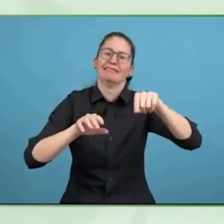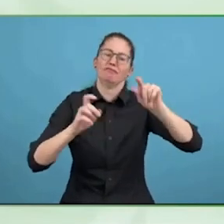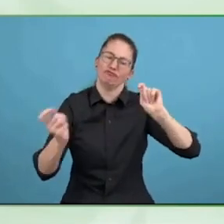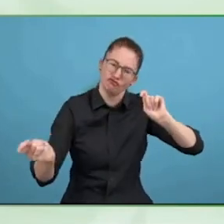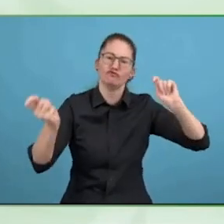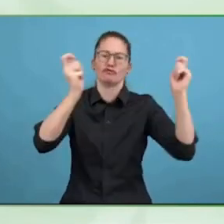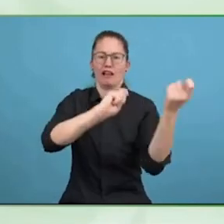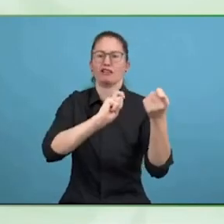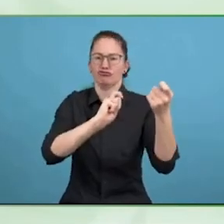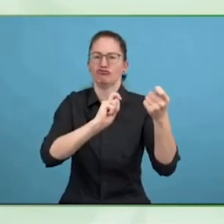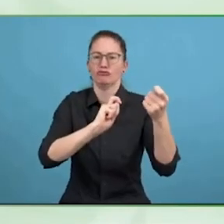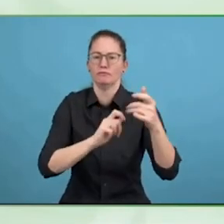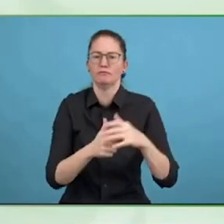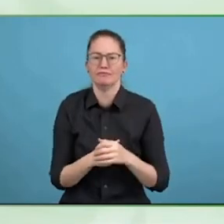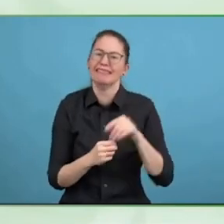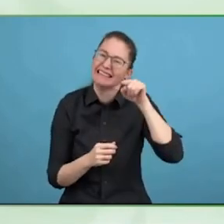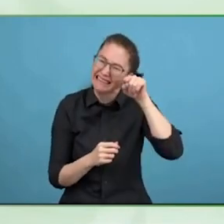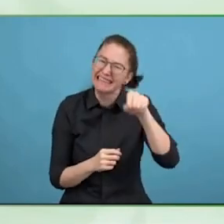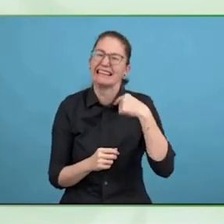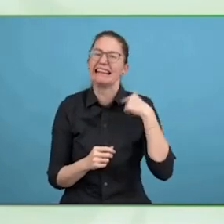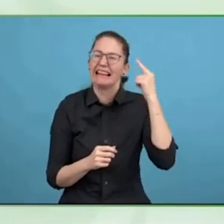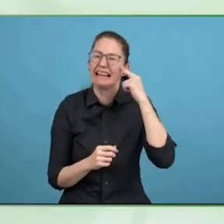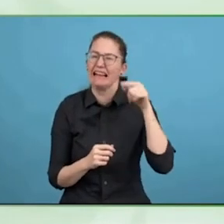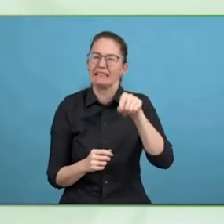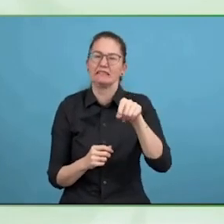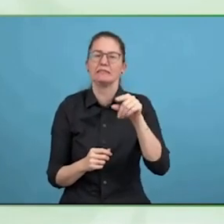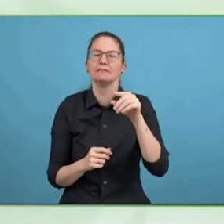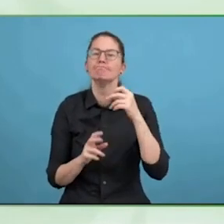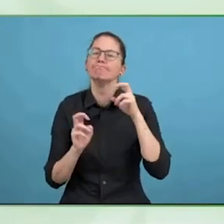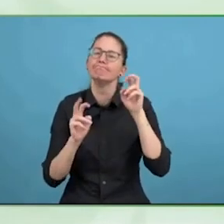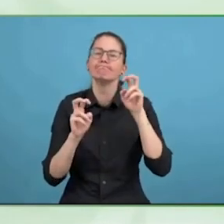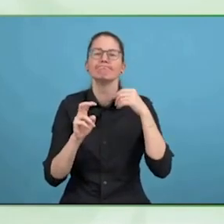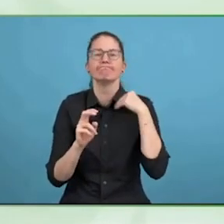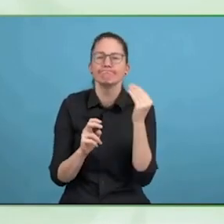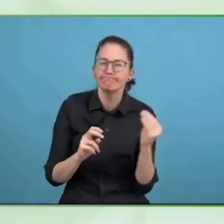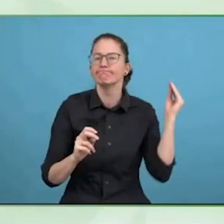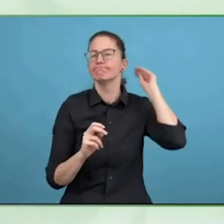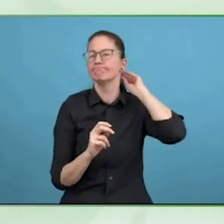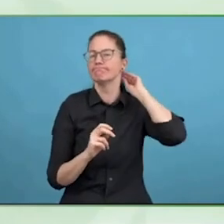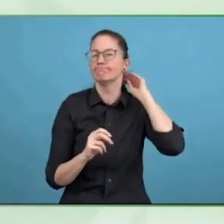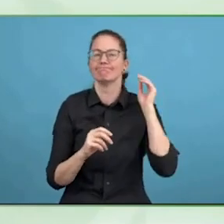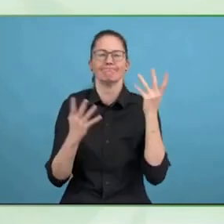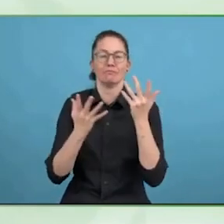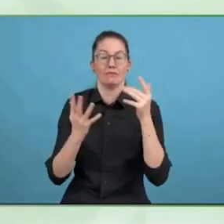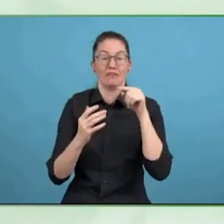this is a good effort, and I think this effort should continue in the